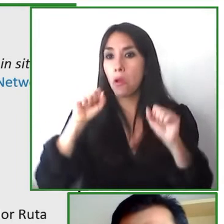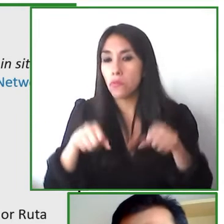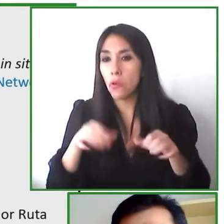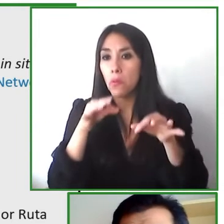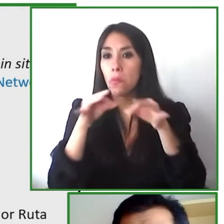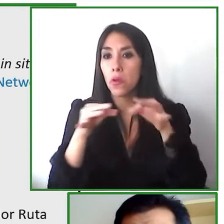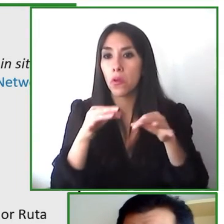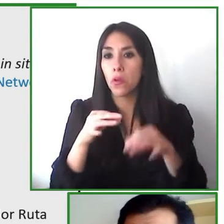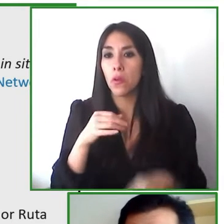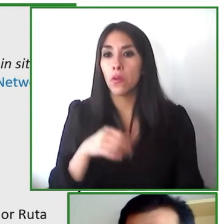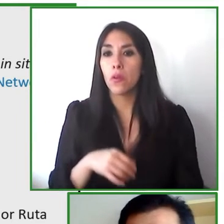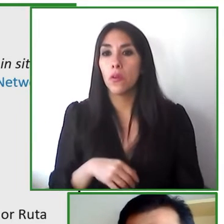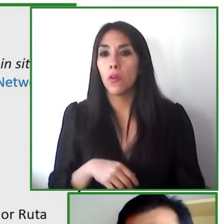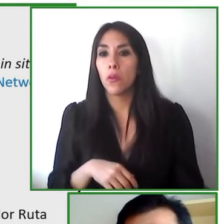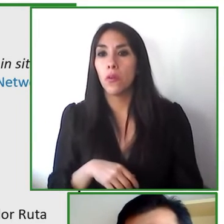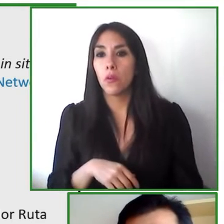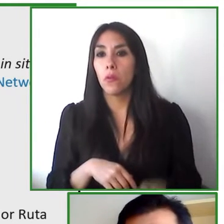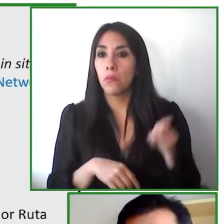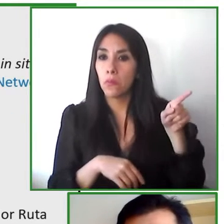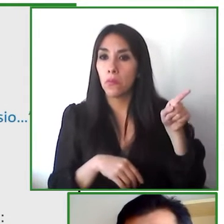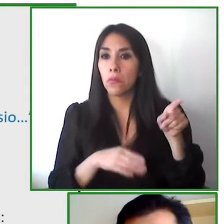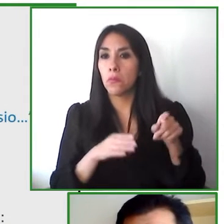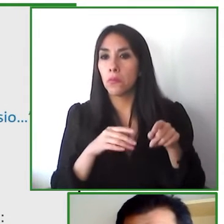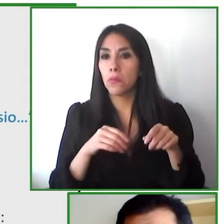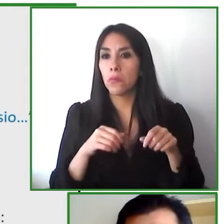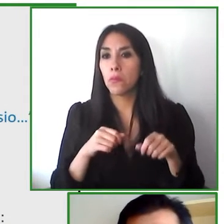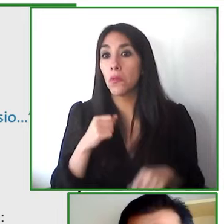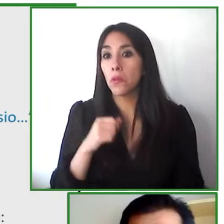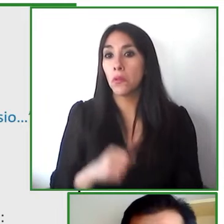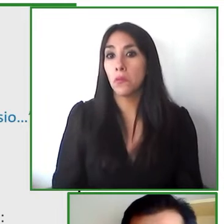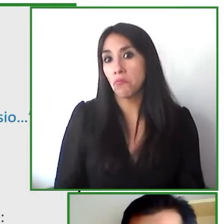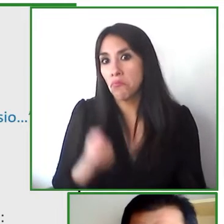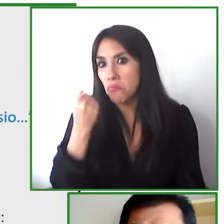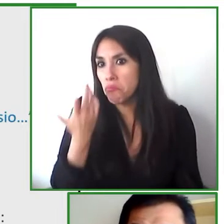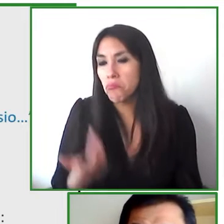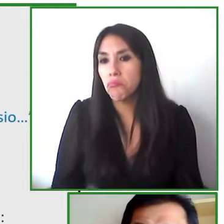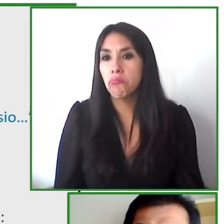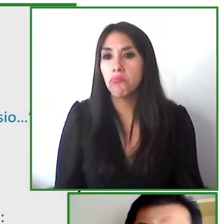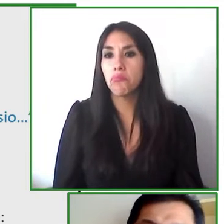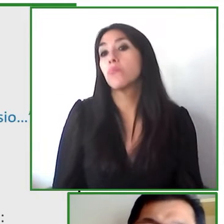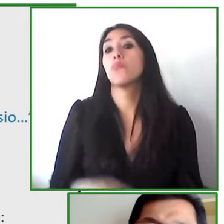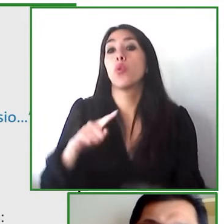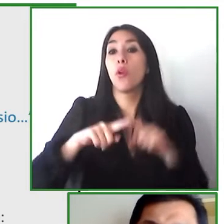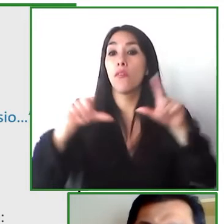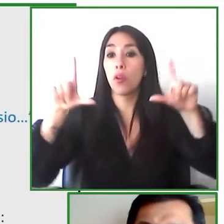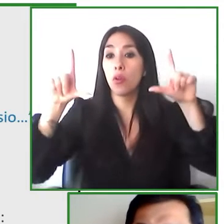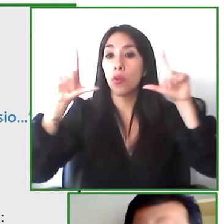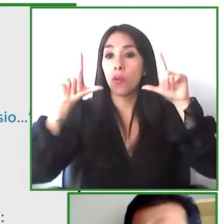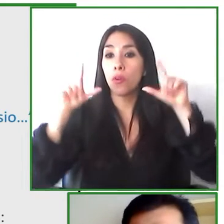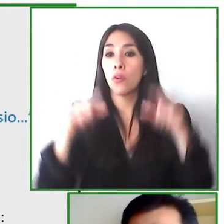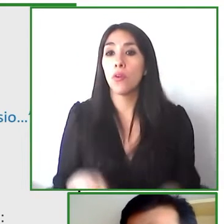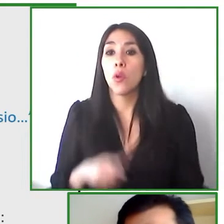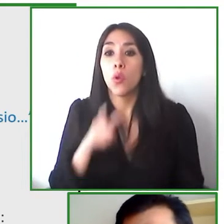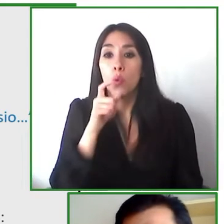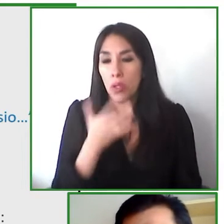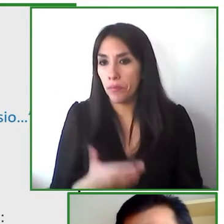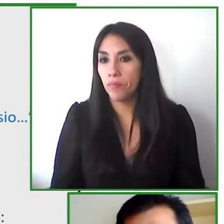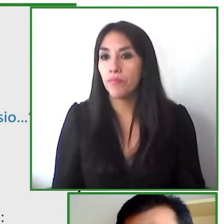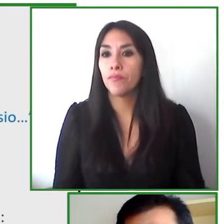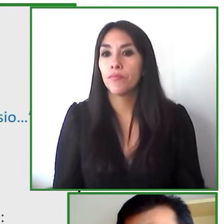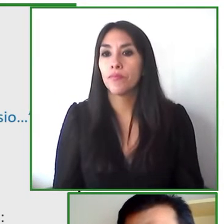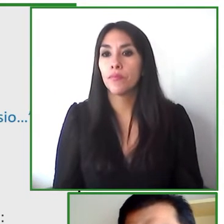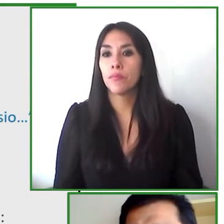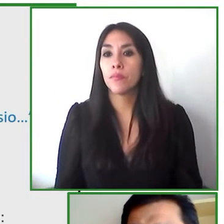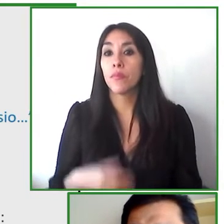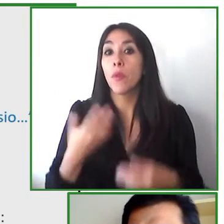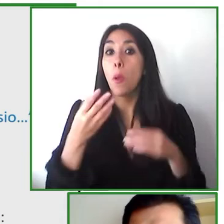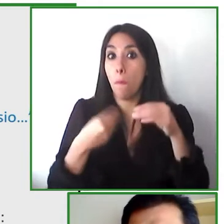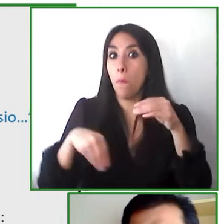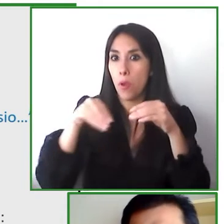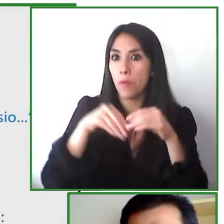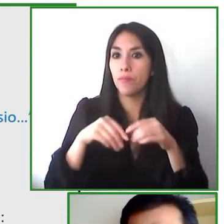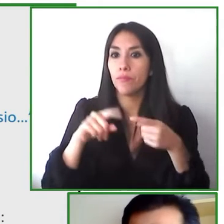assistance the impact for our system is twofold there's a social impact because